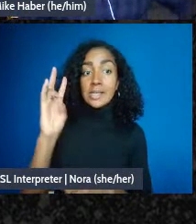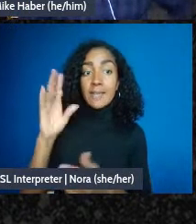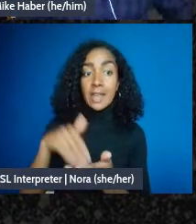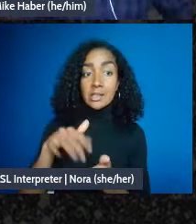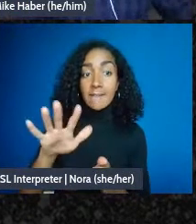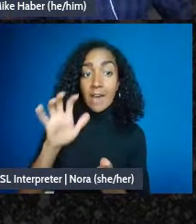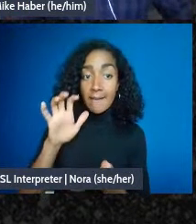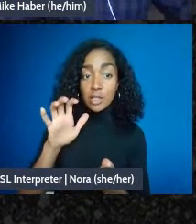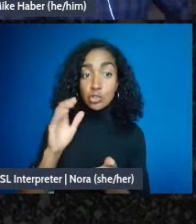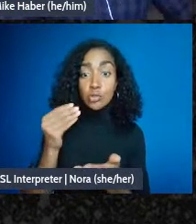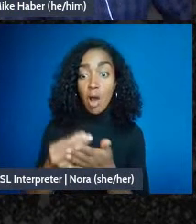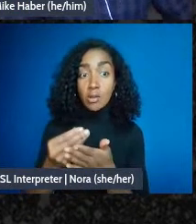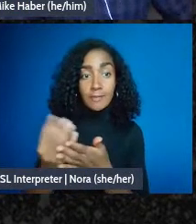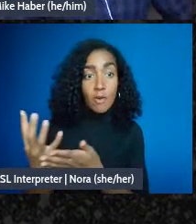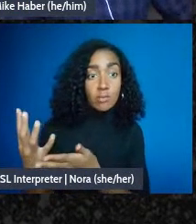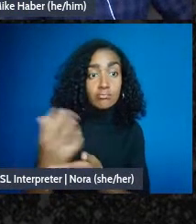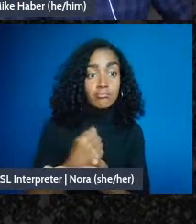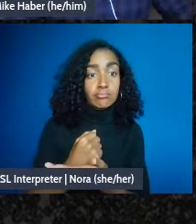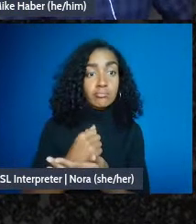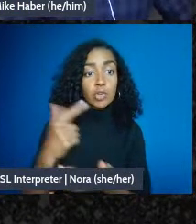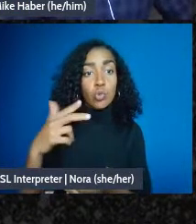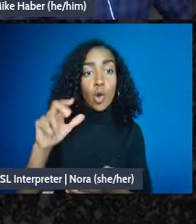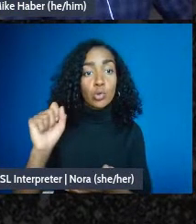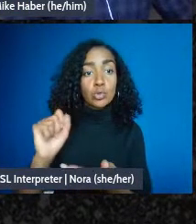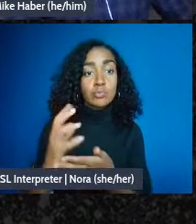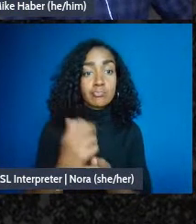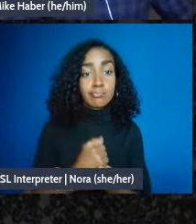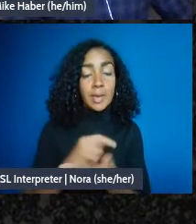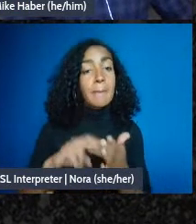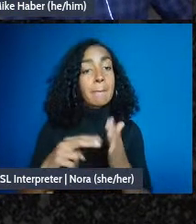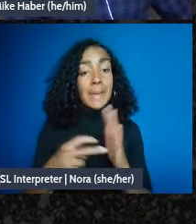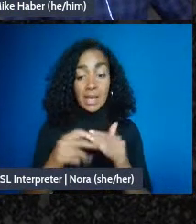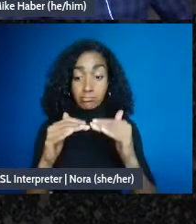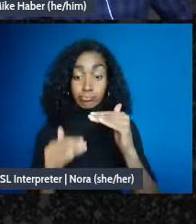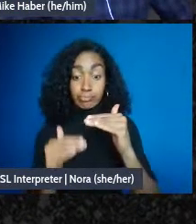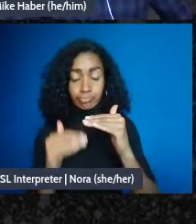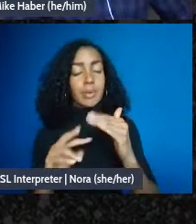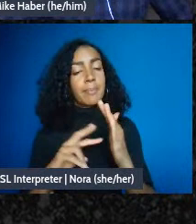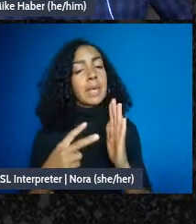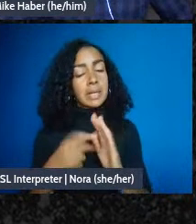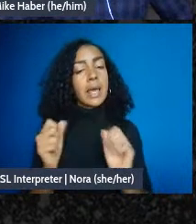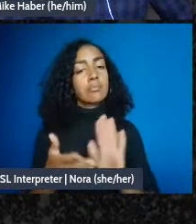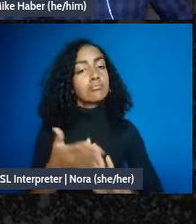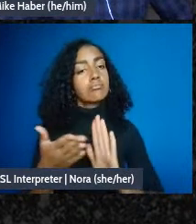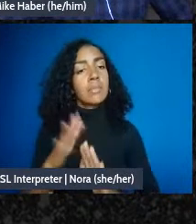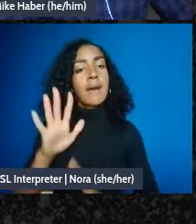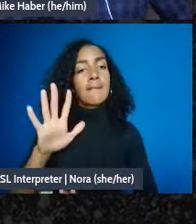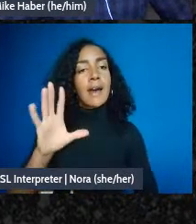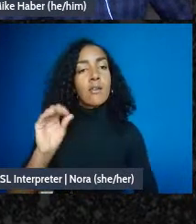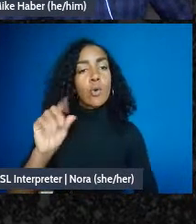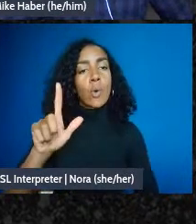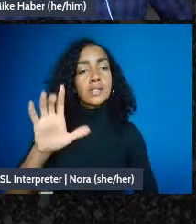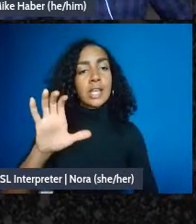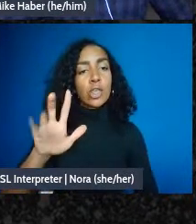then you can operate as a 501c3 without dealing with paperwork. And then finally if you're a